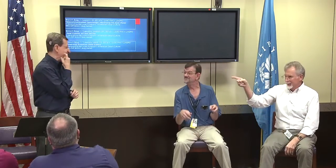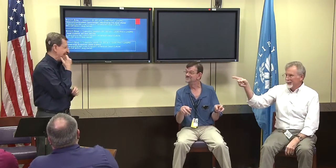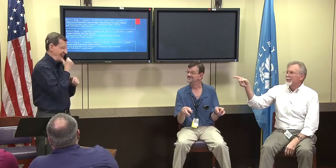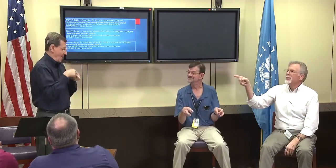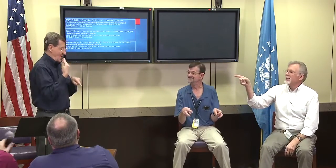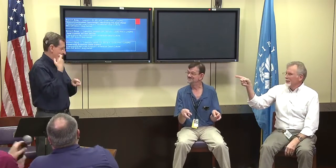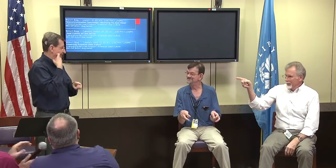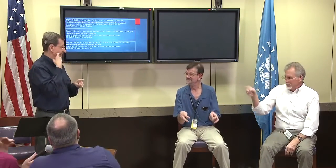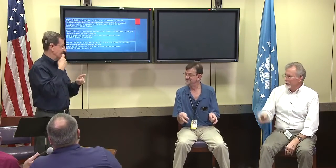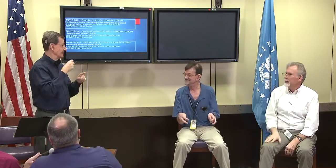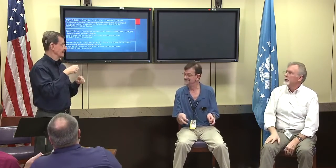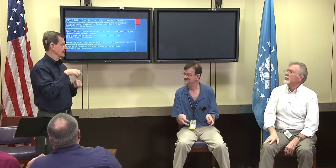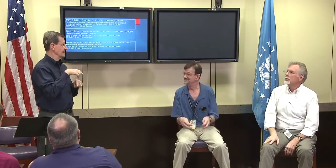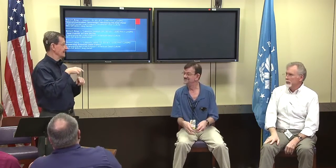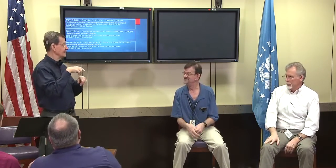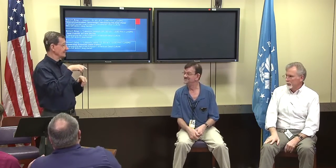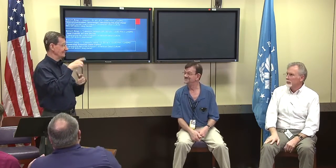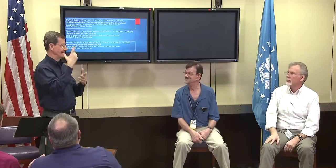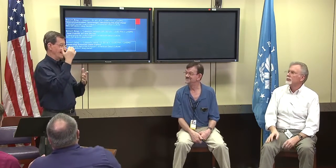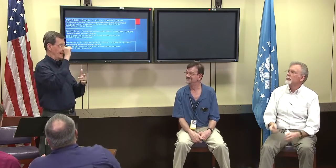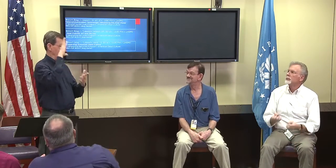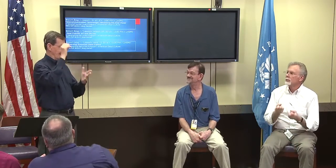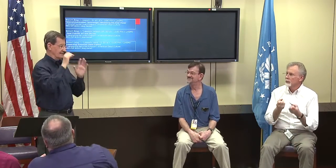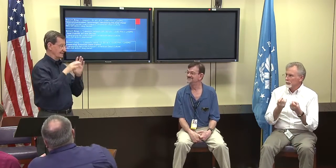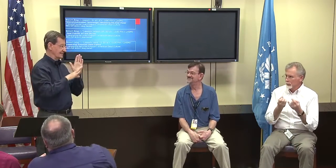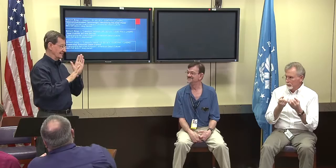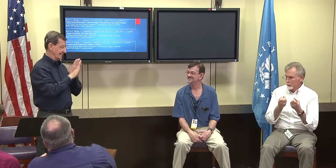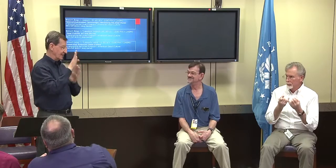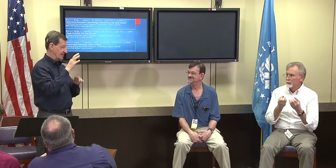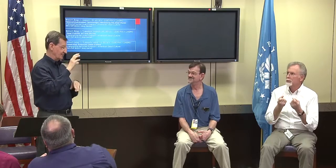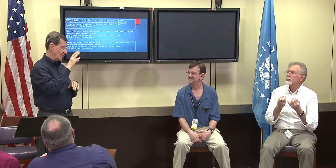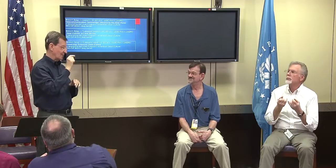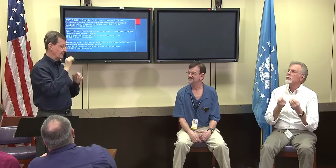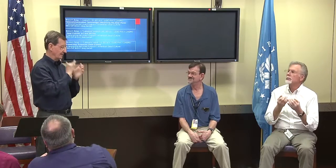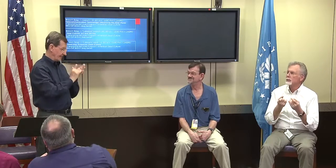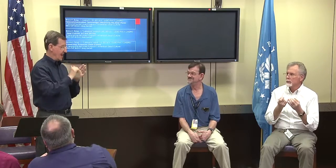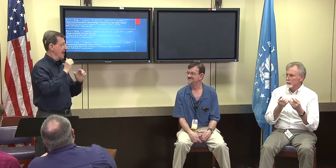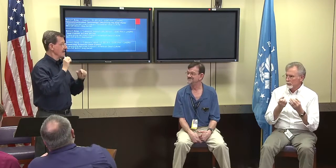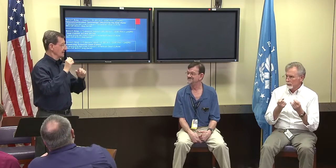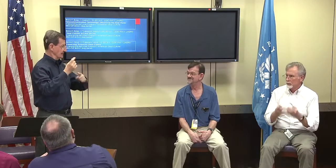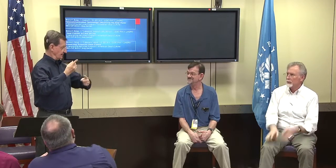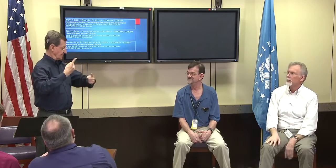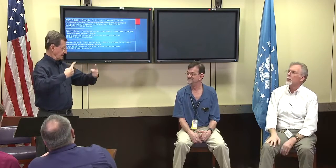Alex Richey: I've seen that and I know the people are trying to work